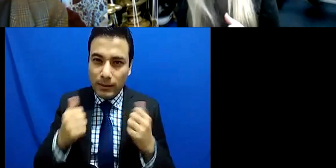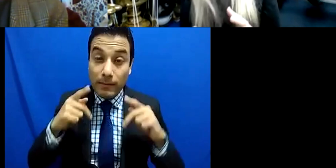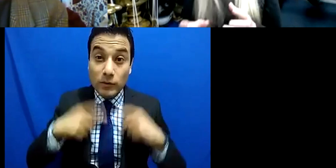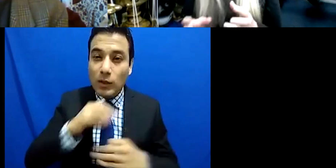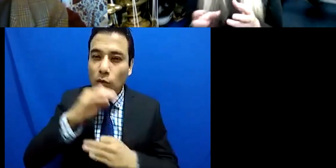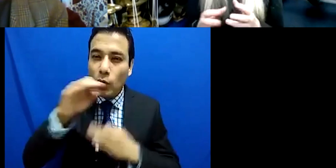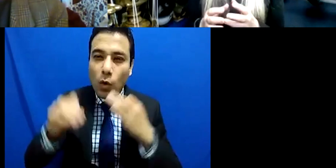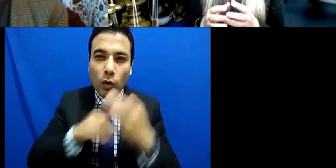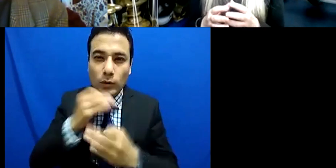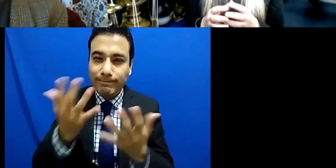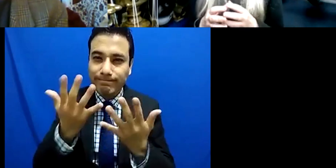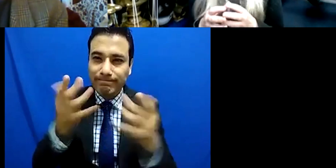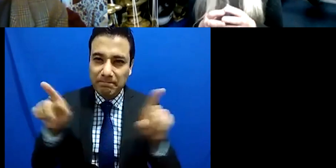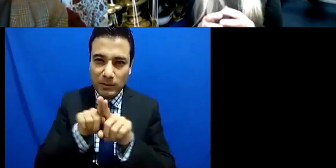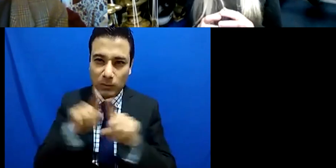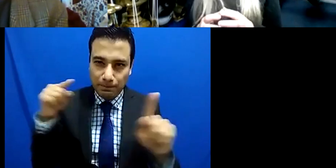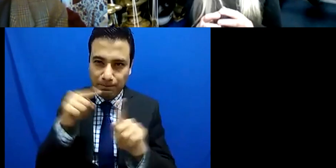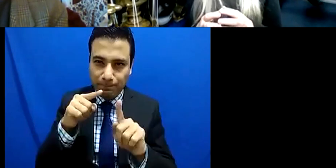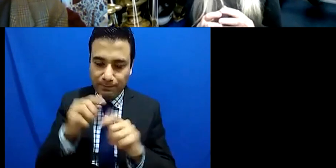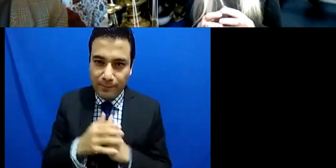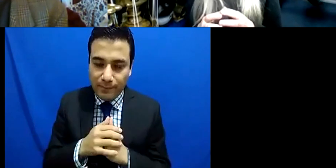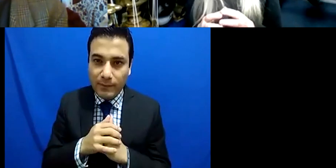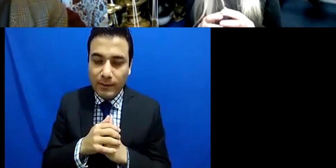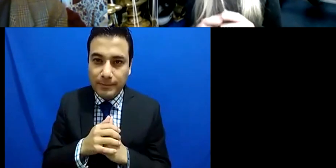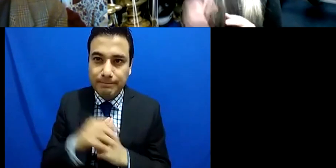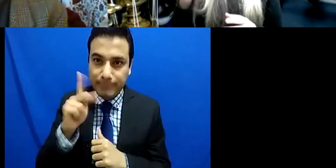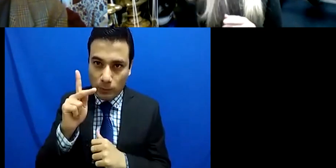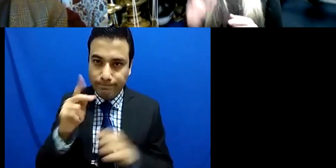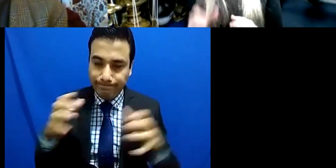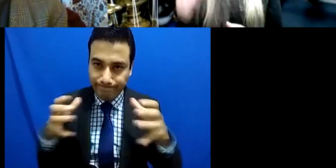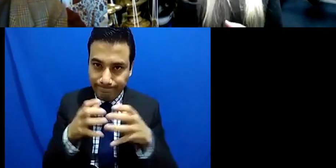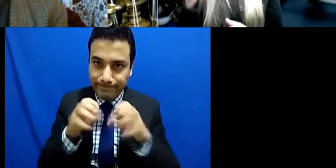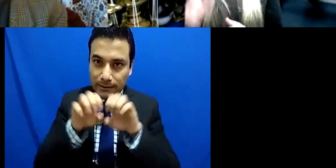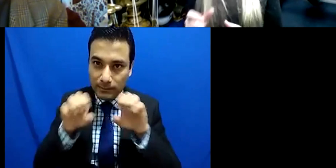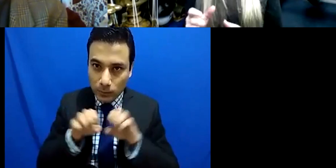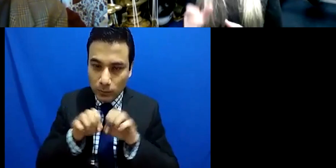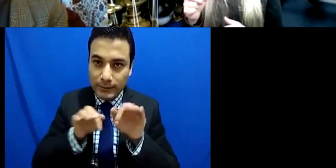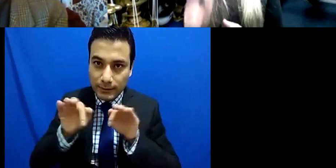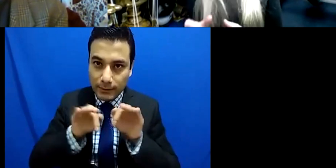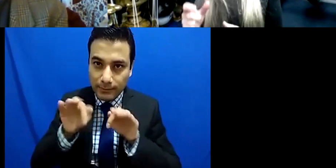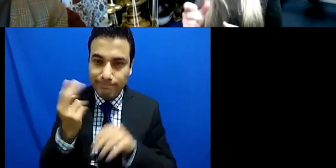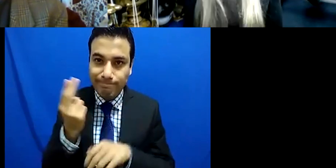and I can't really think of many things whereby we do something in complete and utter isolation